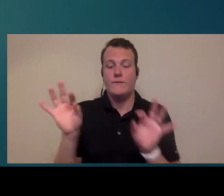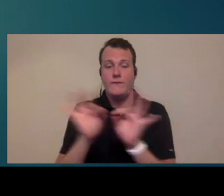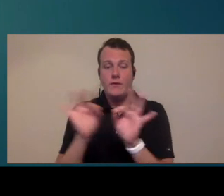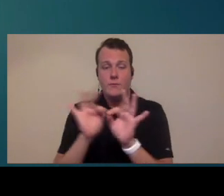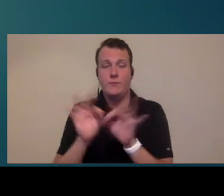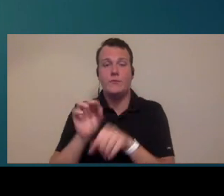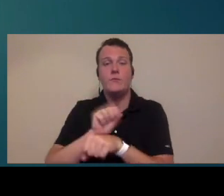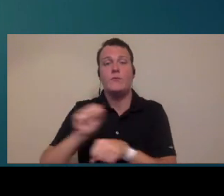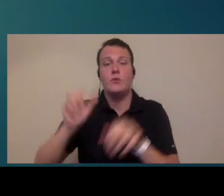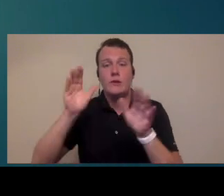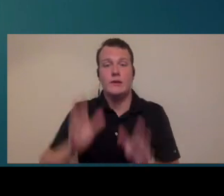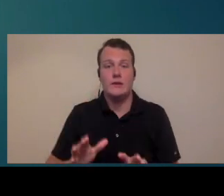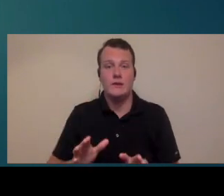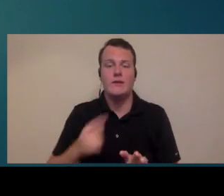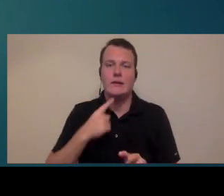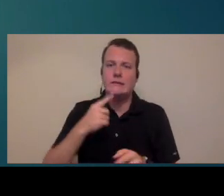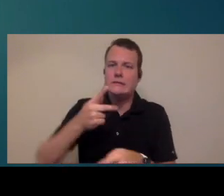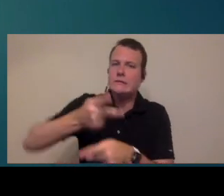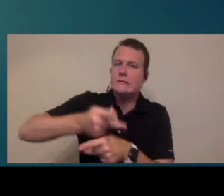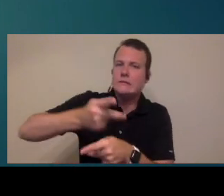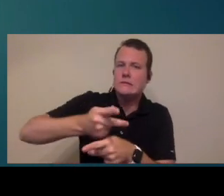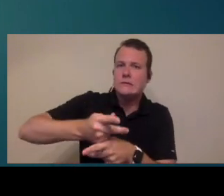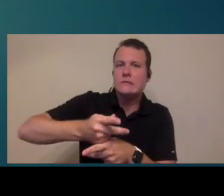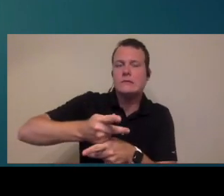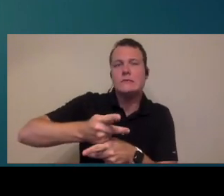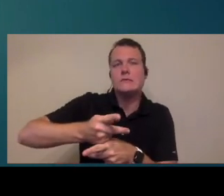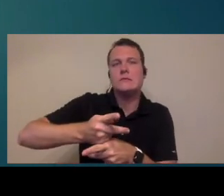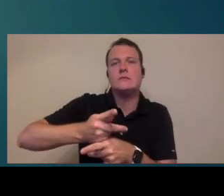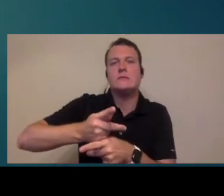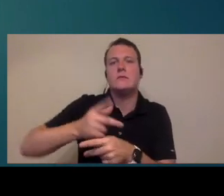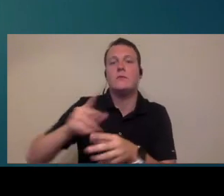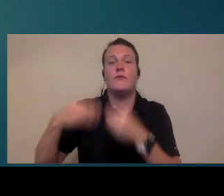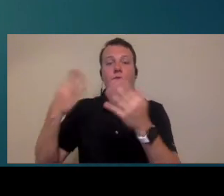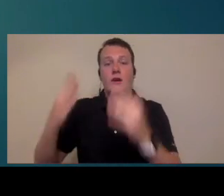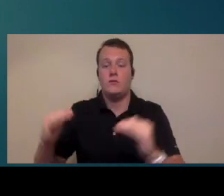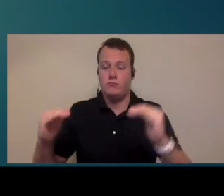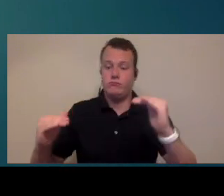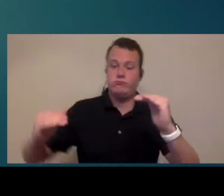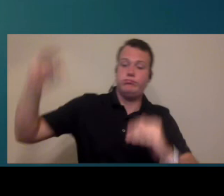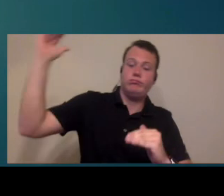your valuable employees I would be careful with having significantly more